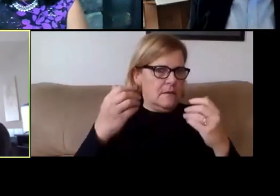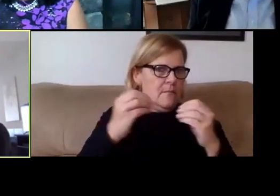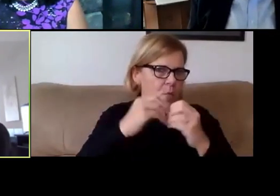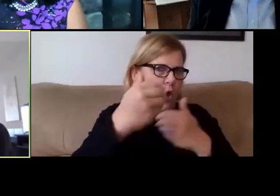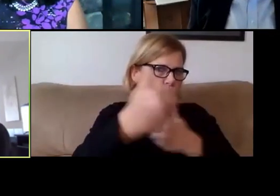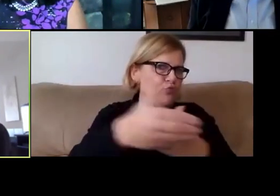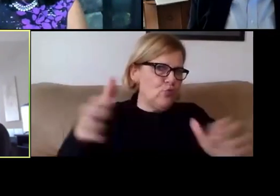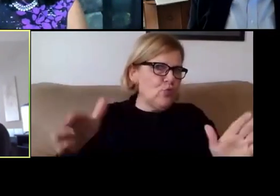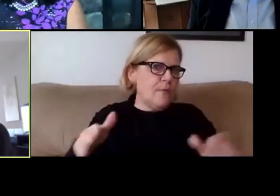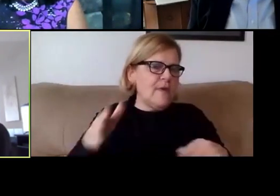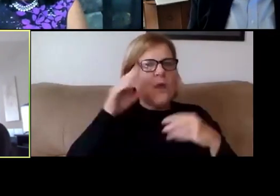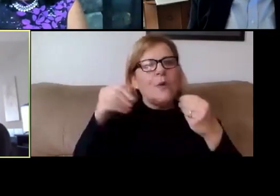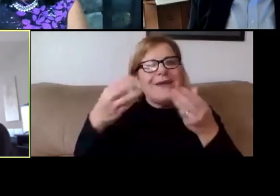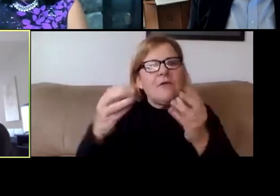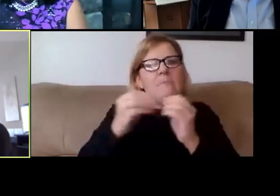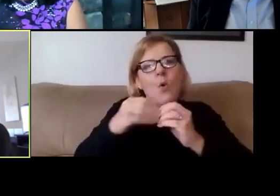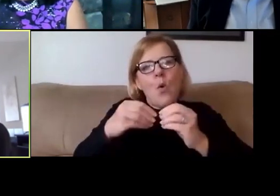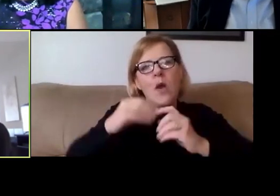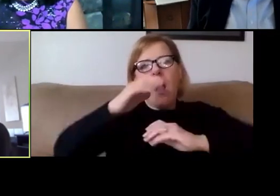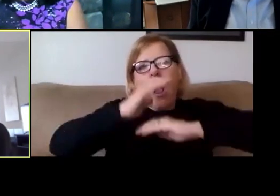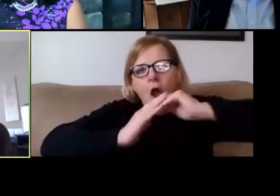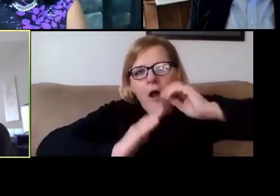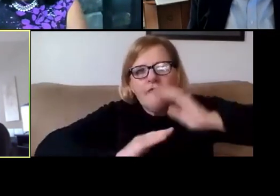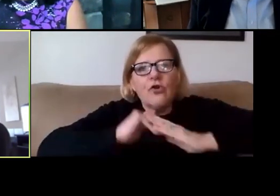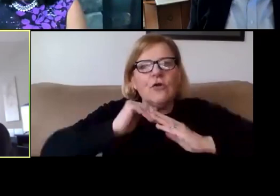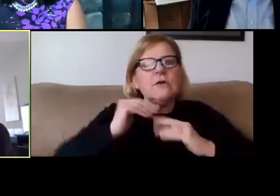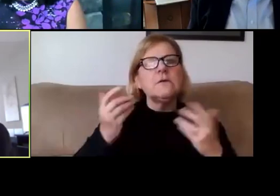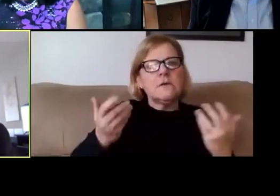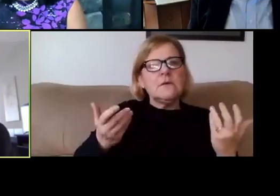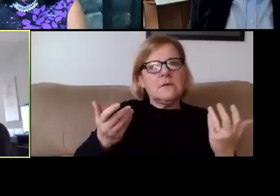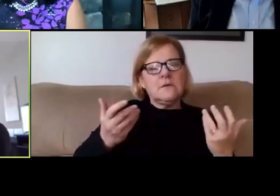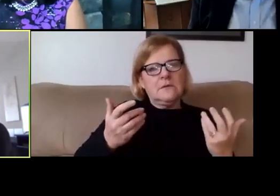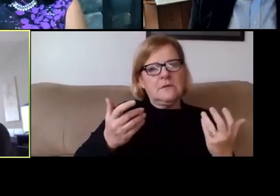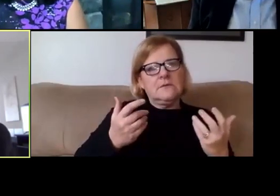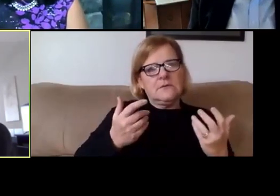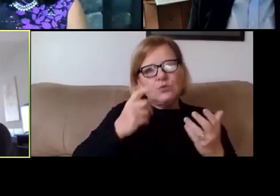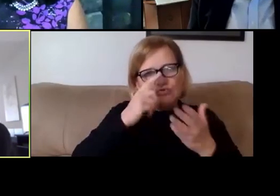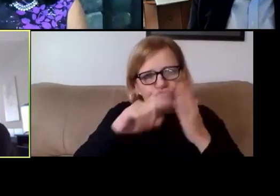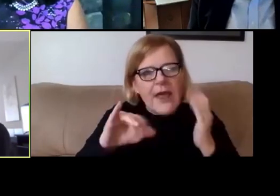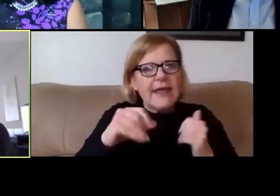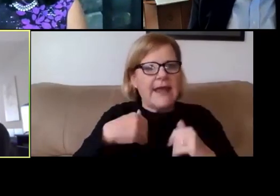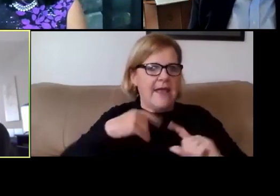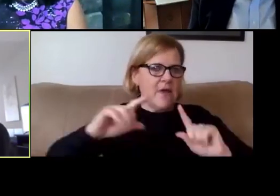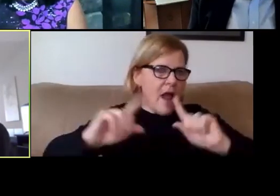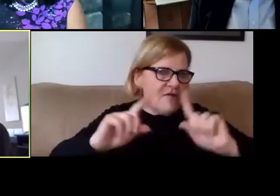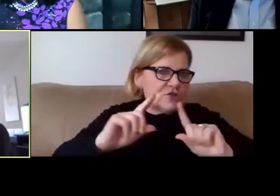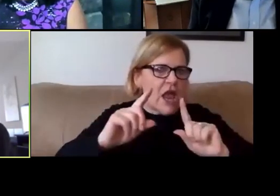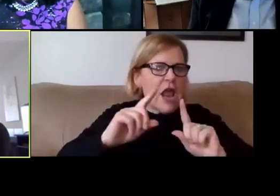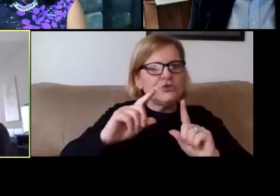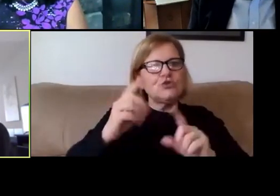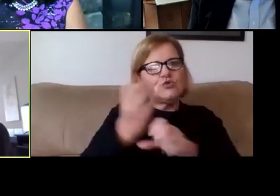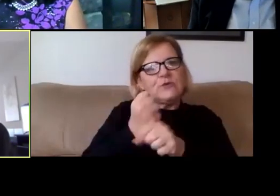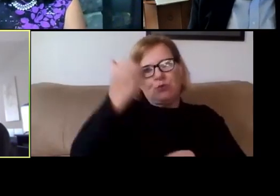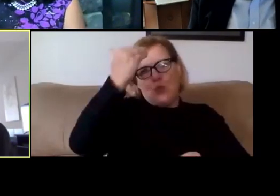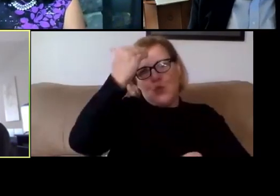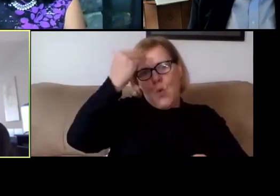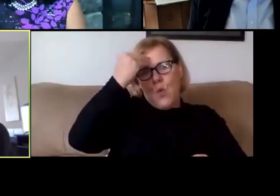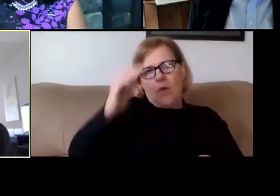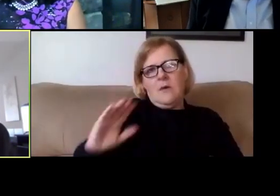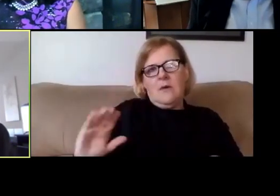So that gives them a little bit more comfort to just check in, have conversations and get to know their residents.